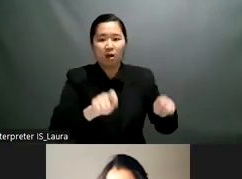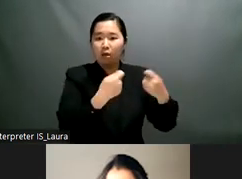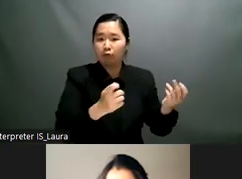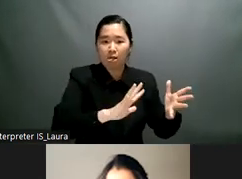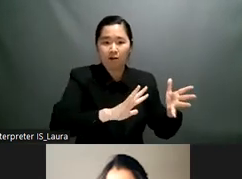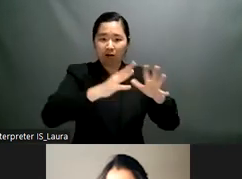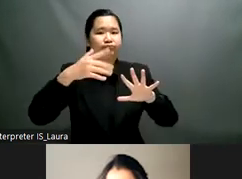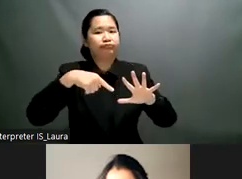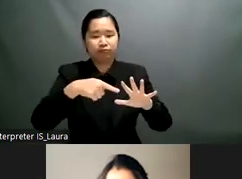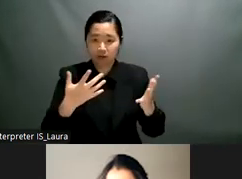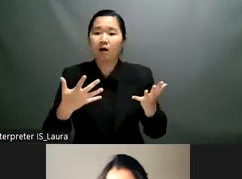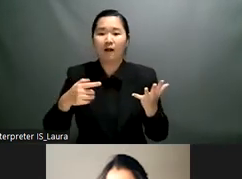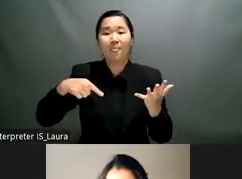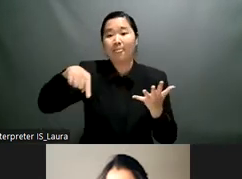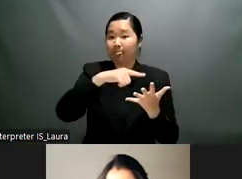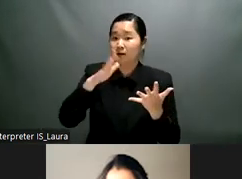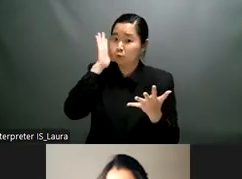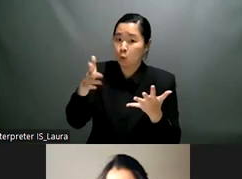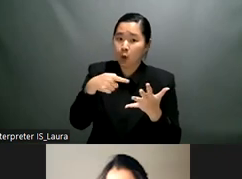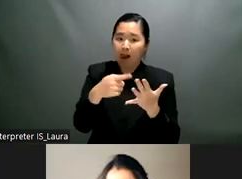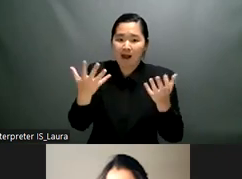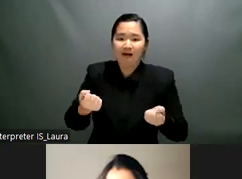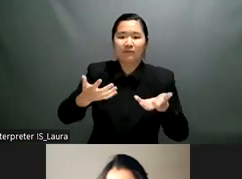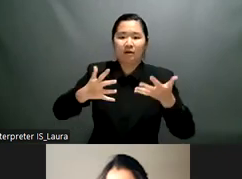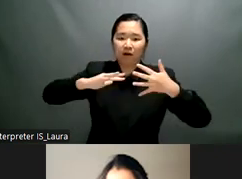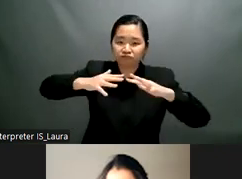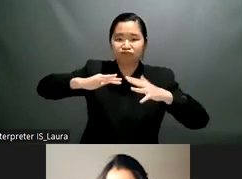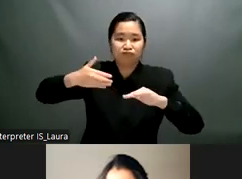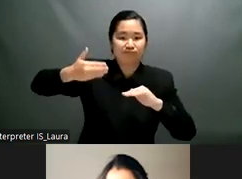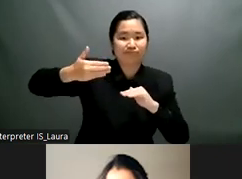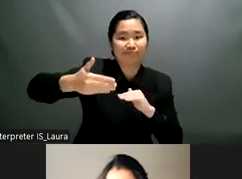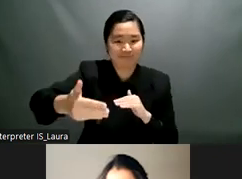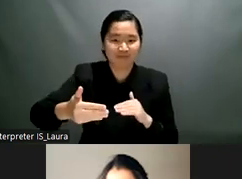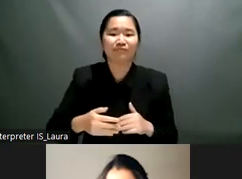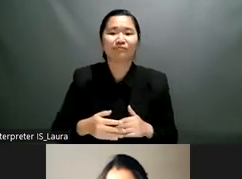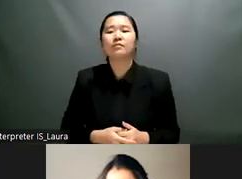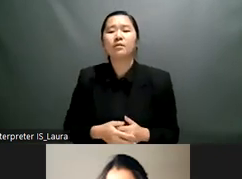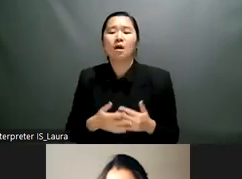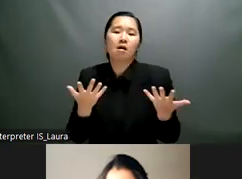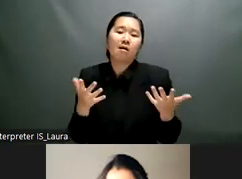may have these key ideas as priorities that we can put a focus on and i'm going to list them